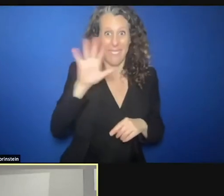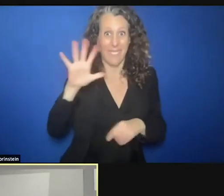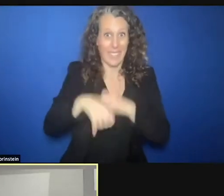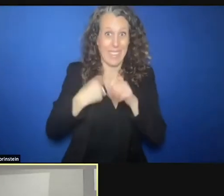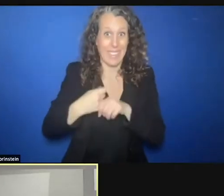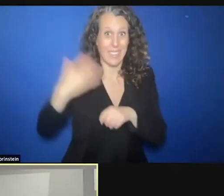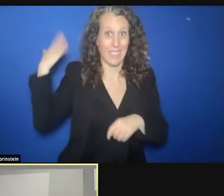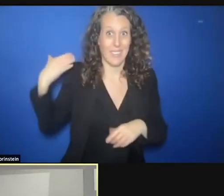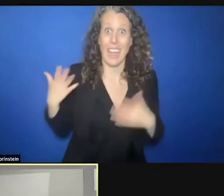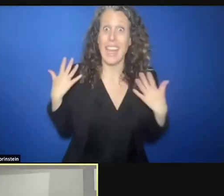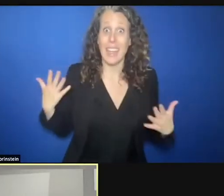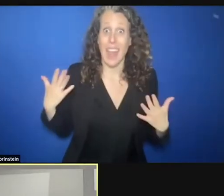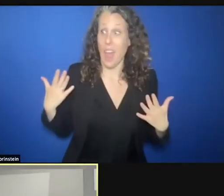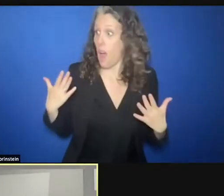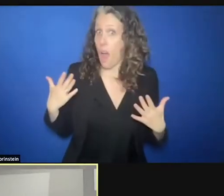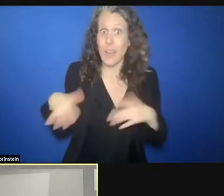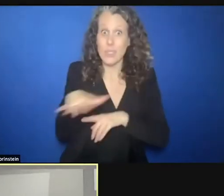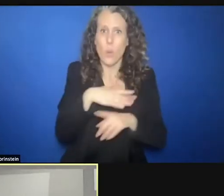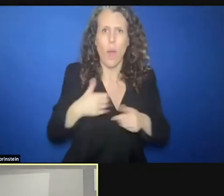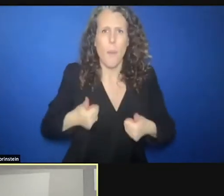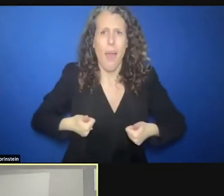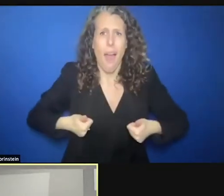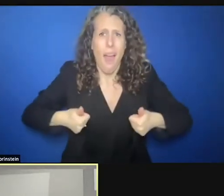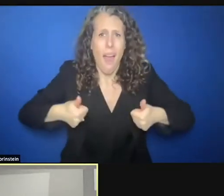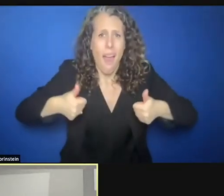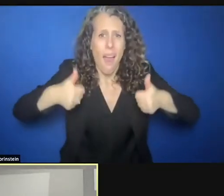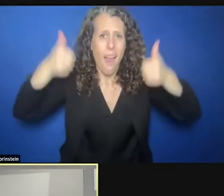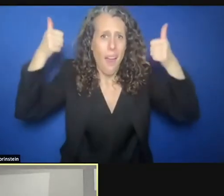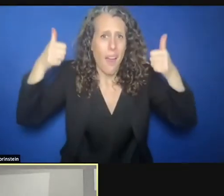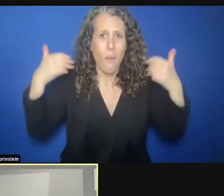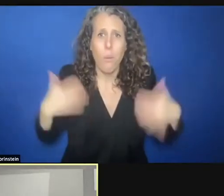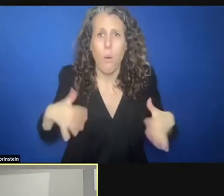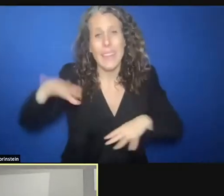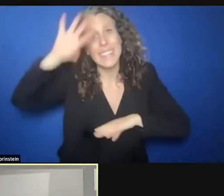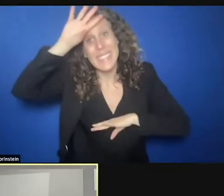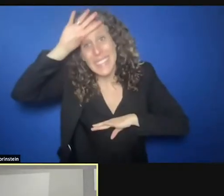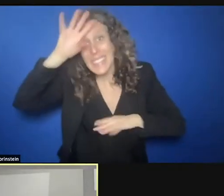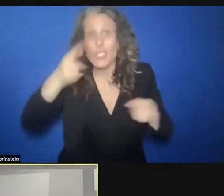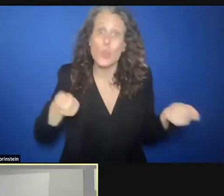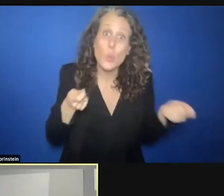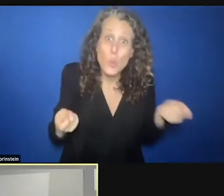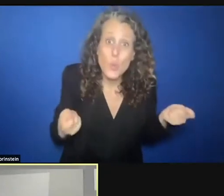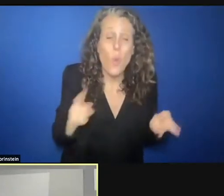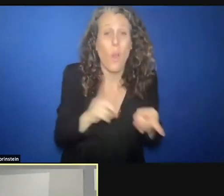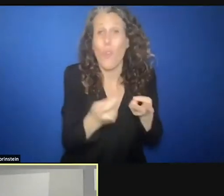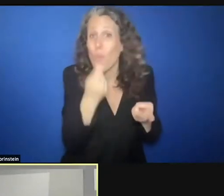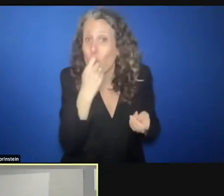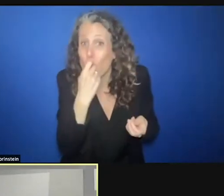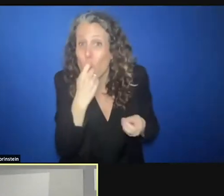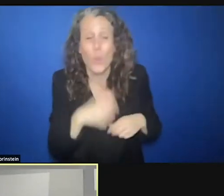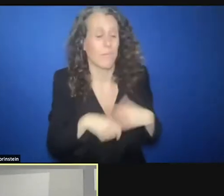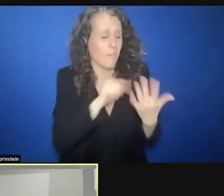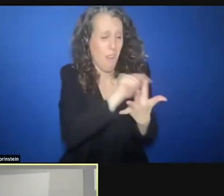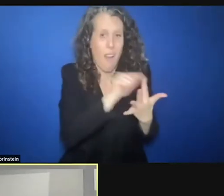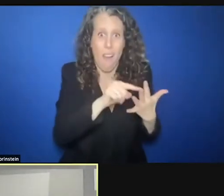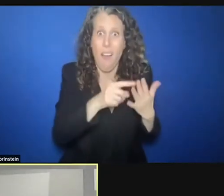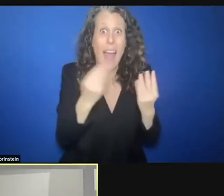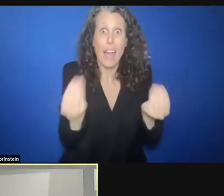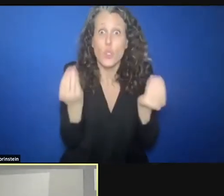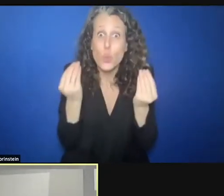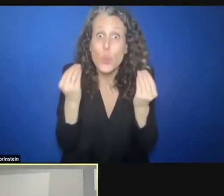and sanitation, even shelter, disease control, food, nutrition. We have education. We're making